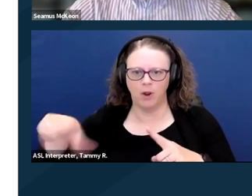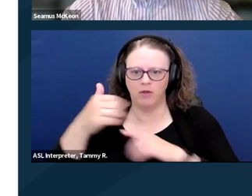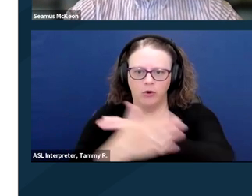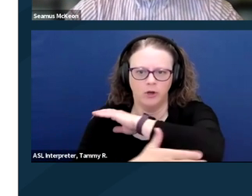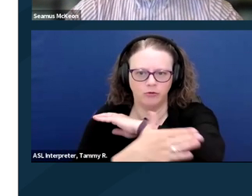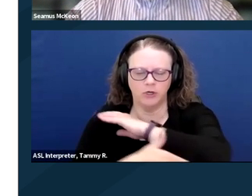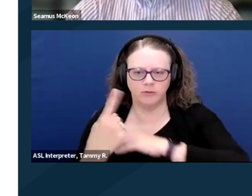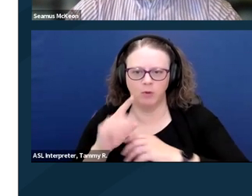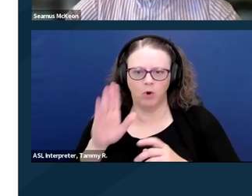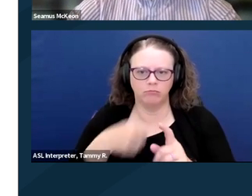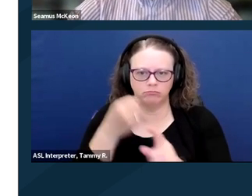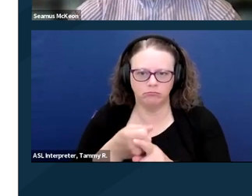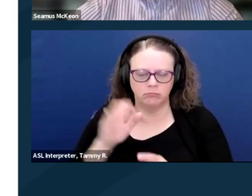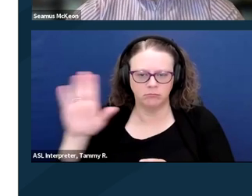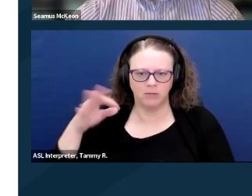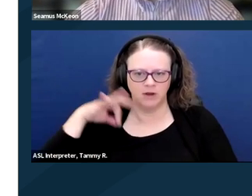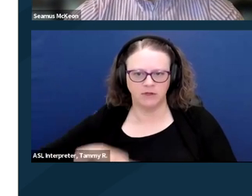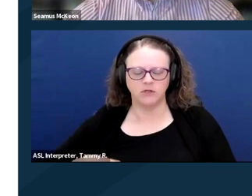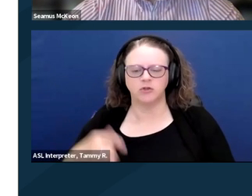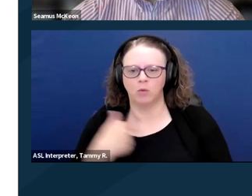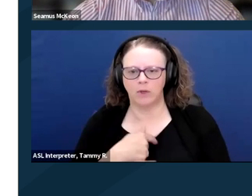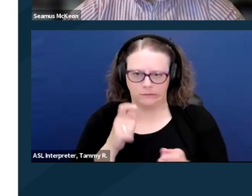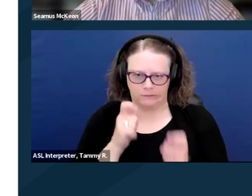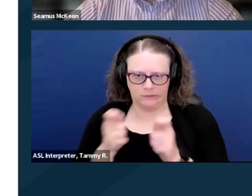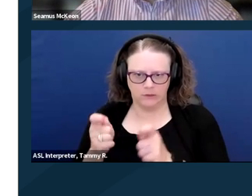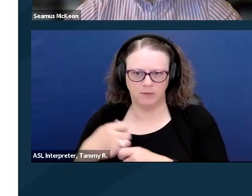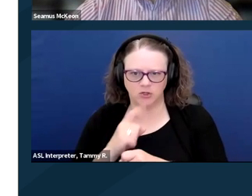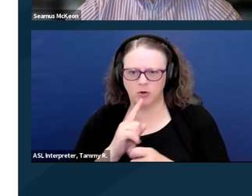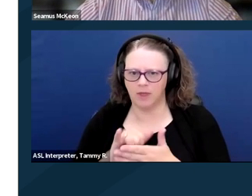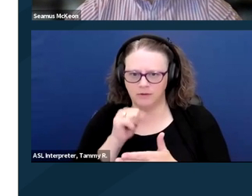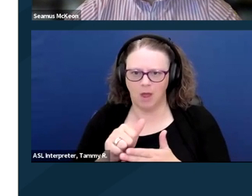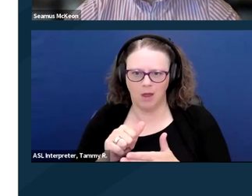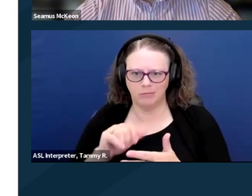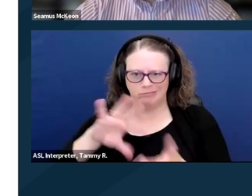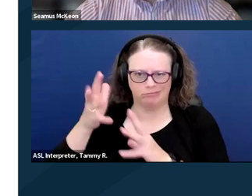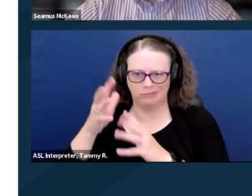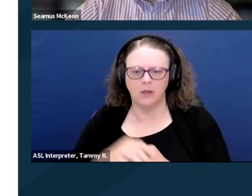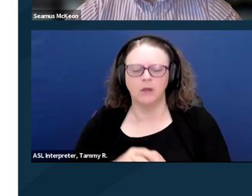And so those are the changes we've made for the 118th Congress. We're continuing to build the legislation,